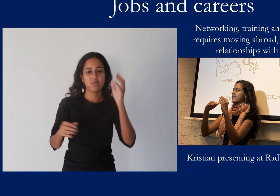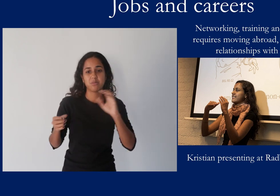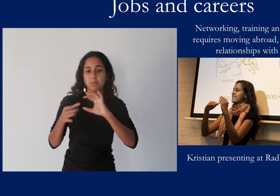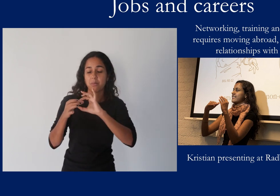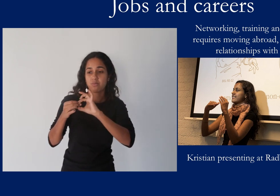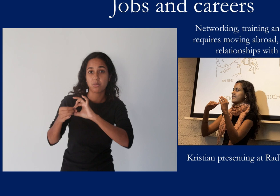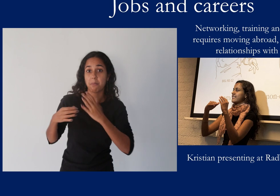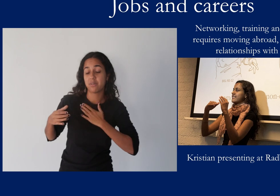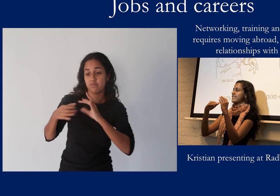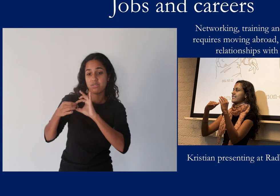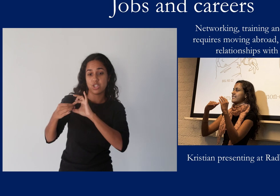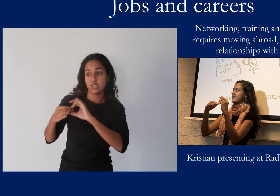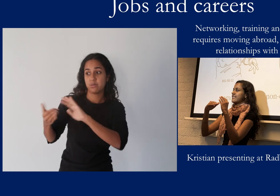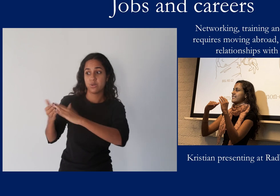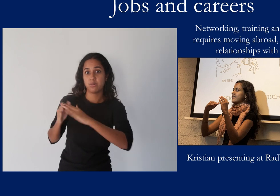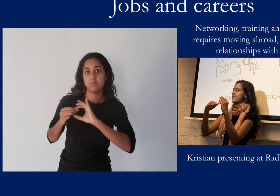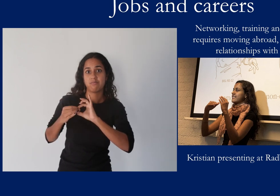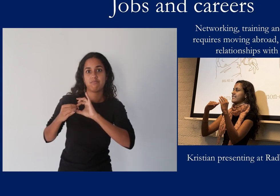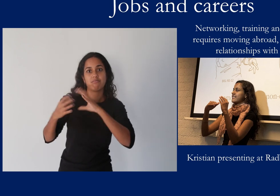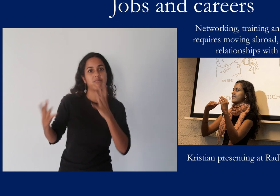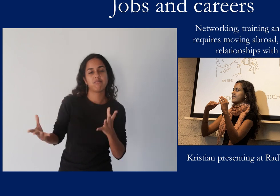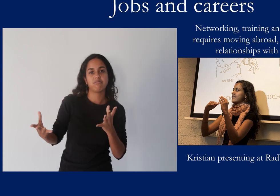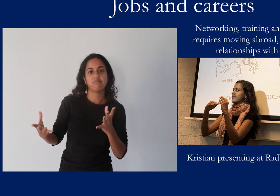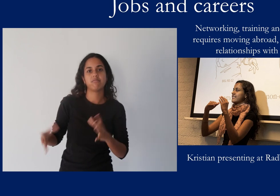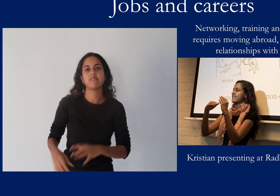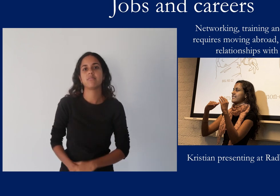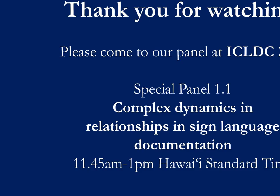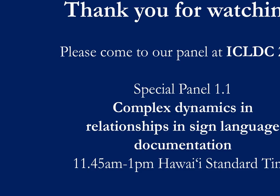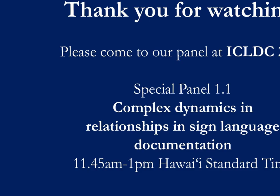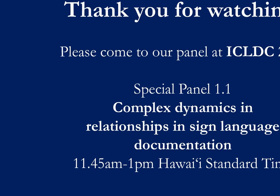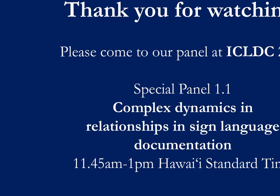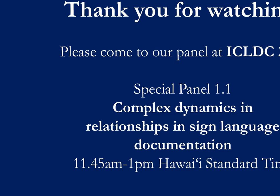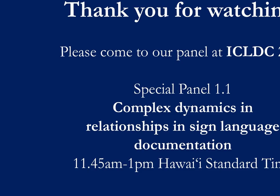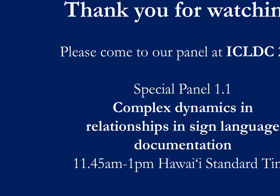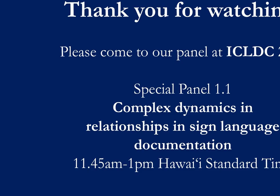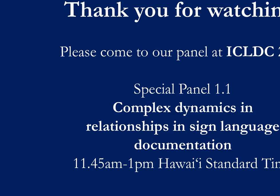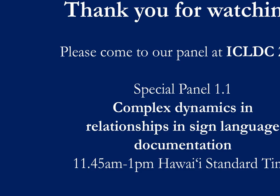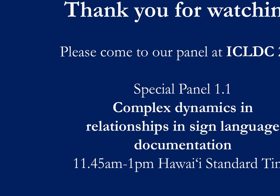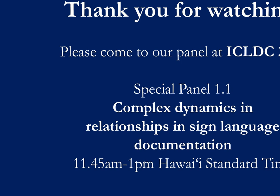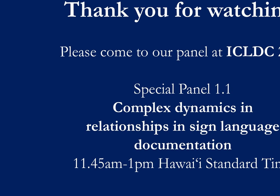This could possibly negatively impact my relationships.